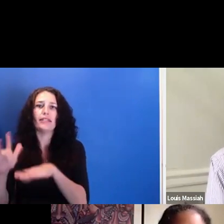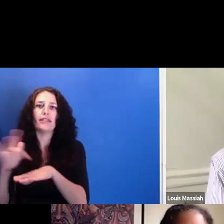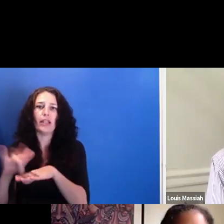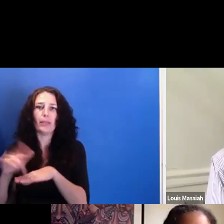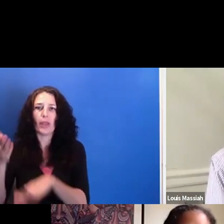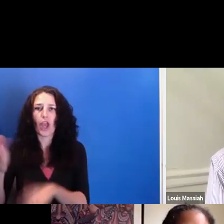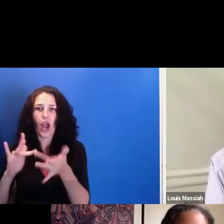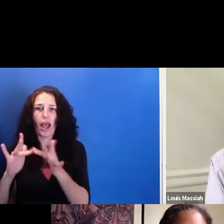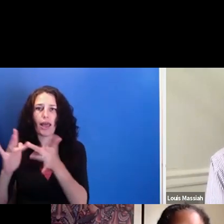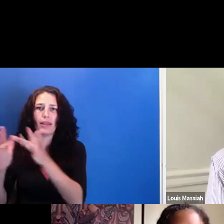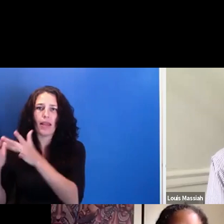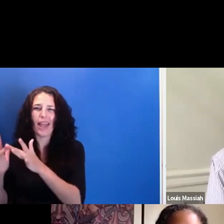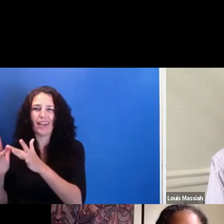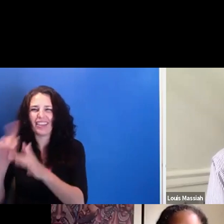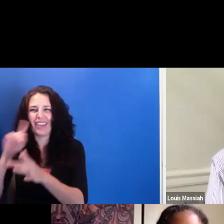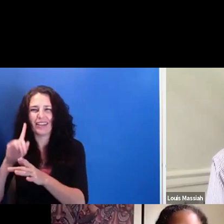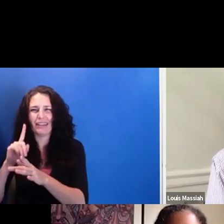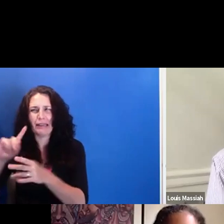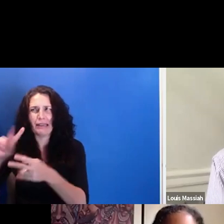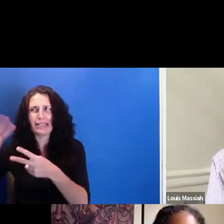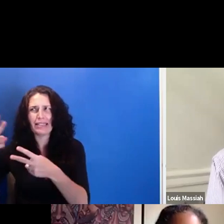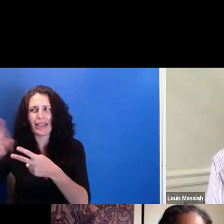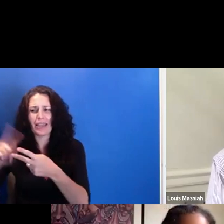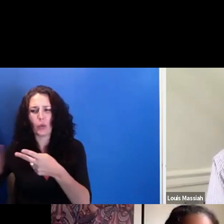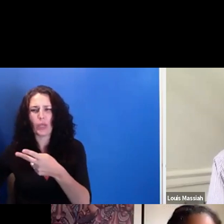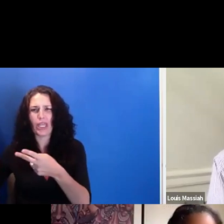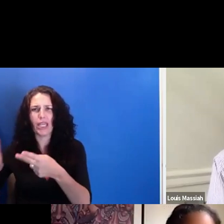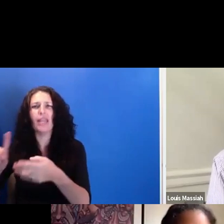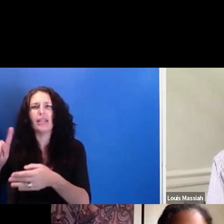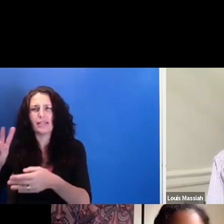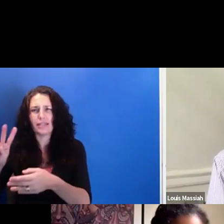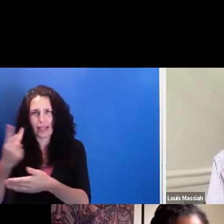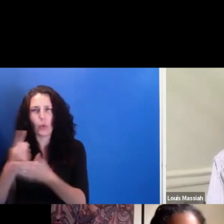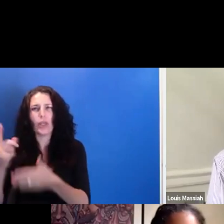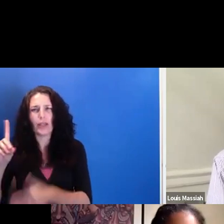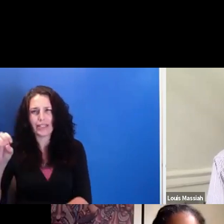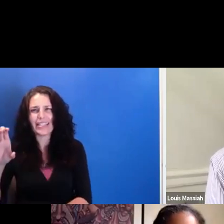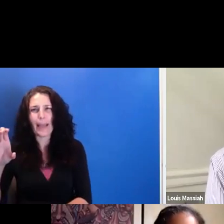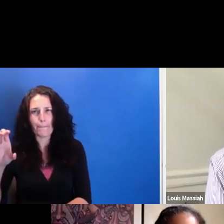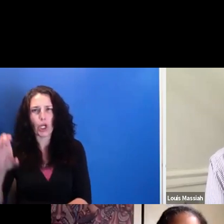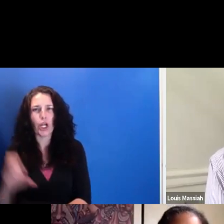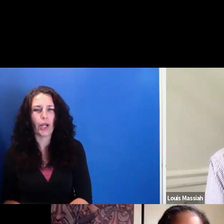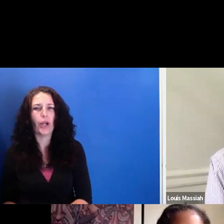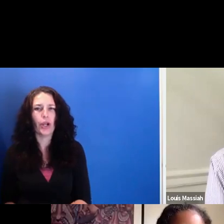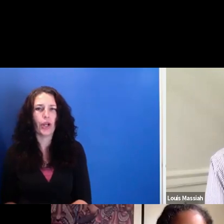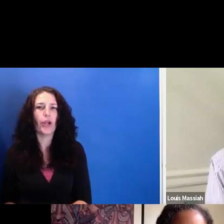So I think it's going to be like the second week in December that we'll have hte screening. What a treat.